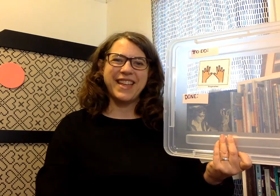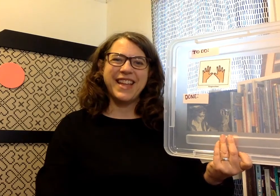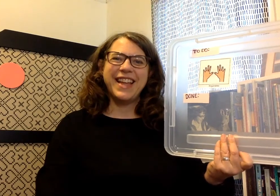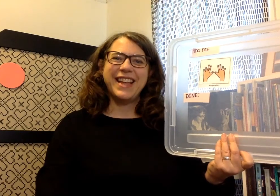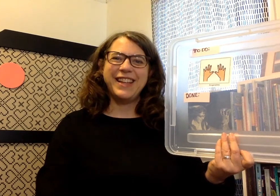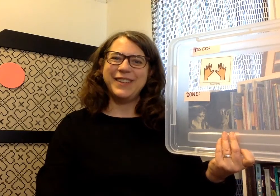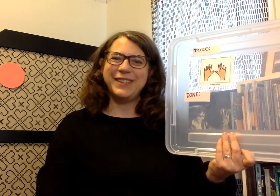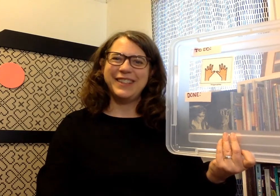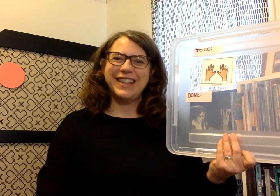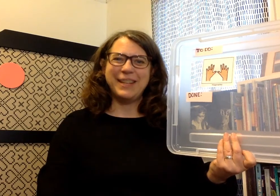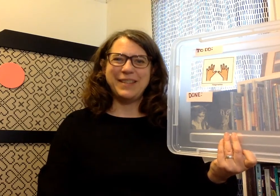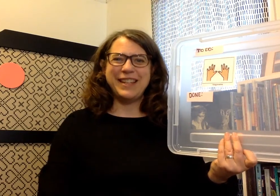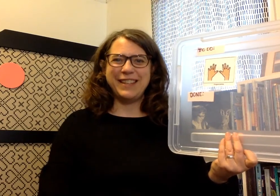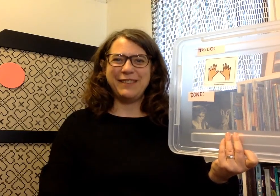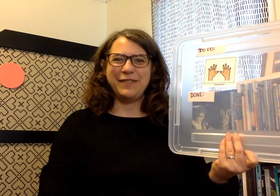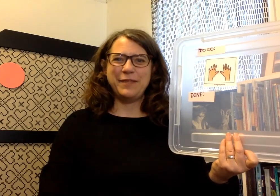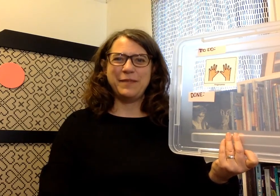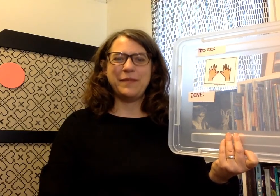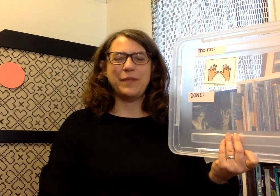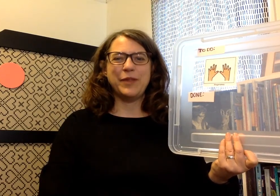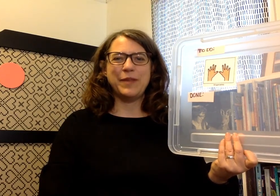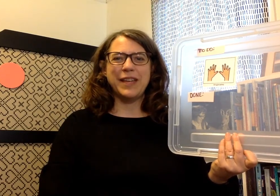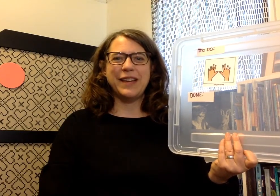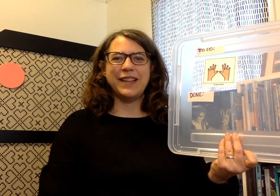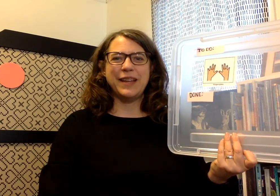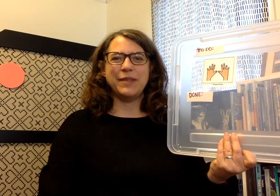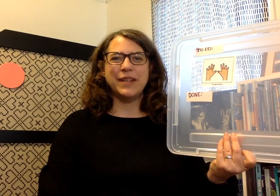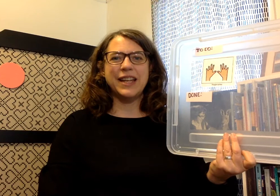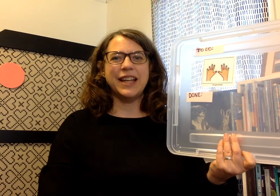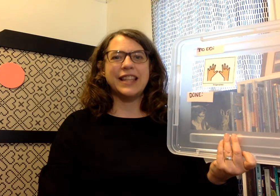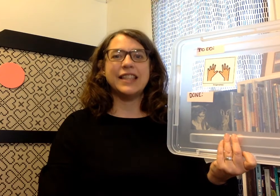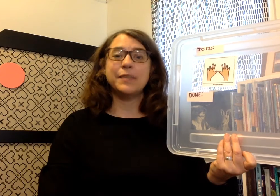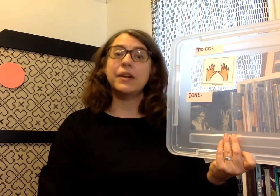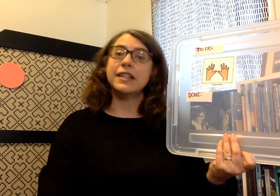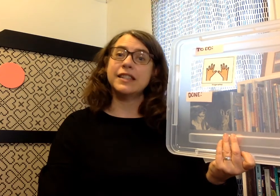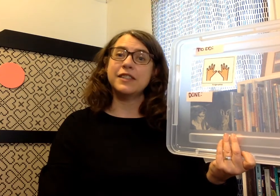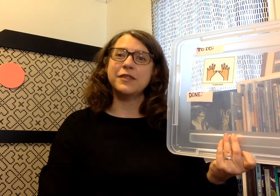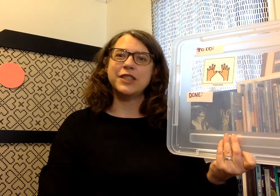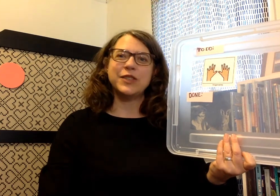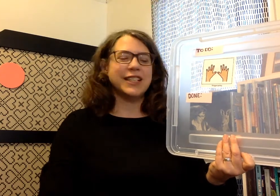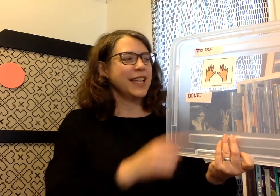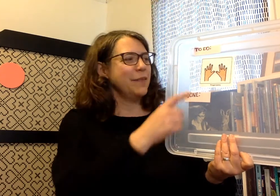Hello, I'm Danielle from Multnomah County Library, and in this part of Sensory Storytime